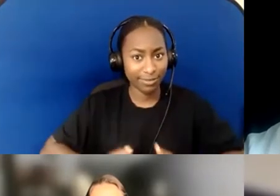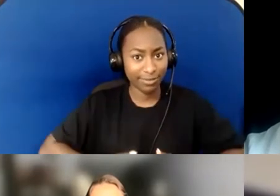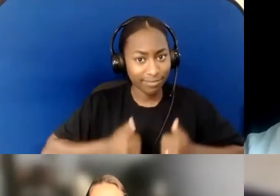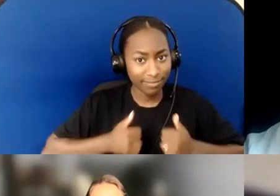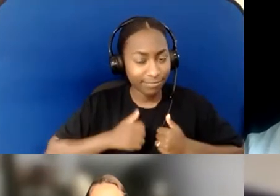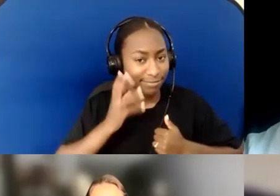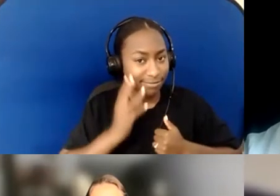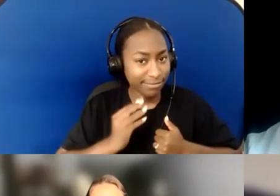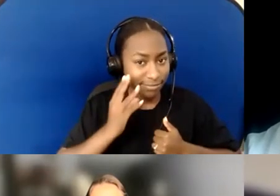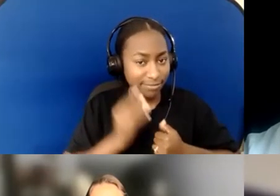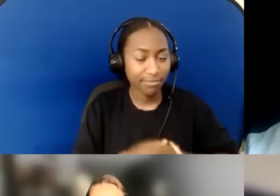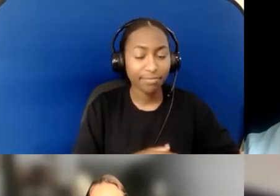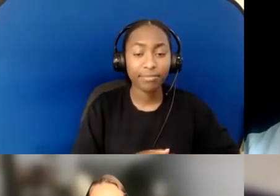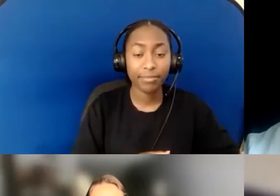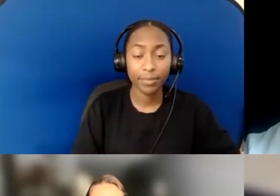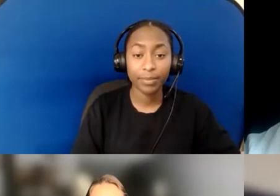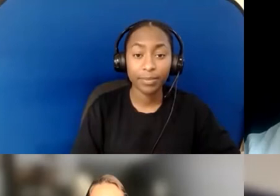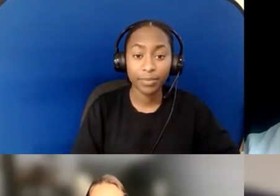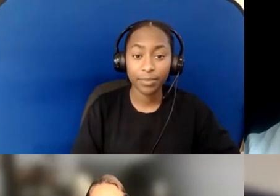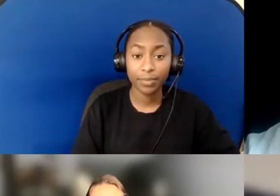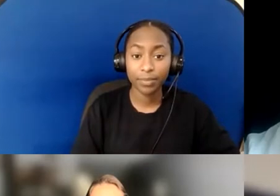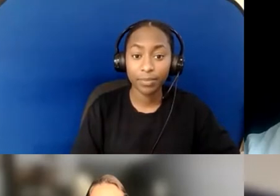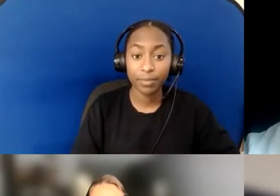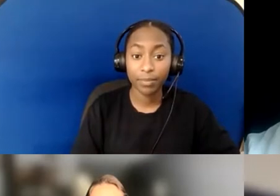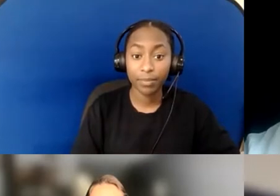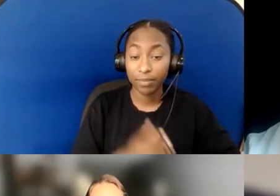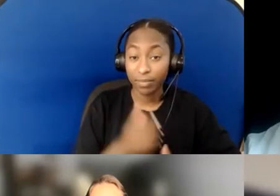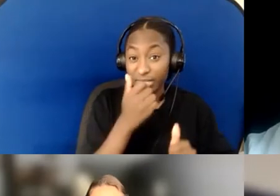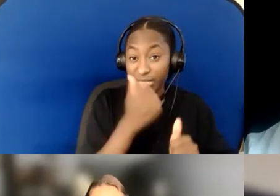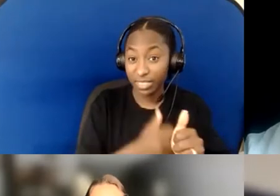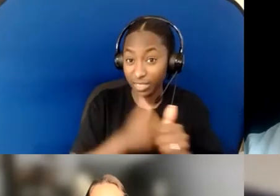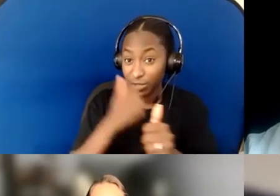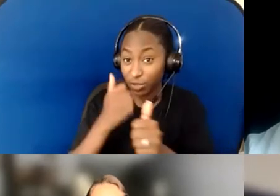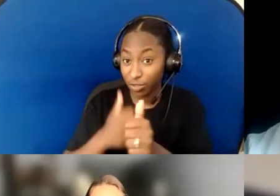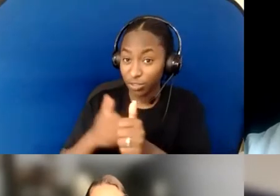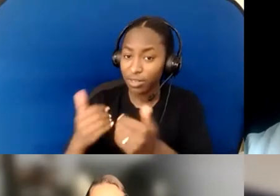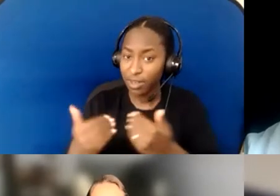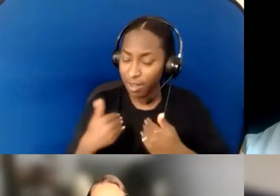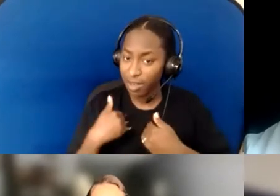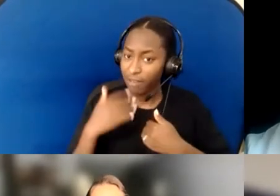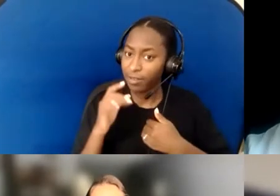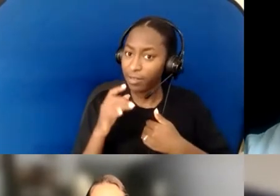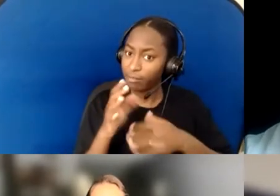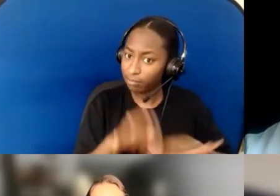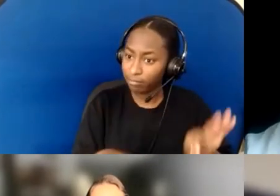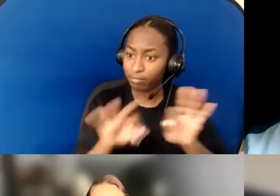Because of that, everybody makes their contribution, and we get a wider perspective of what the needs are,